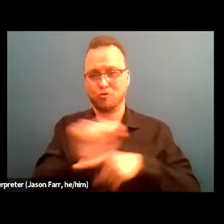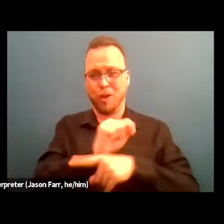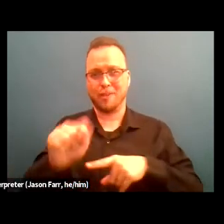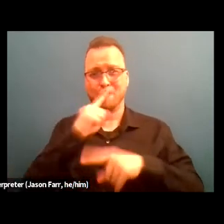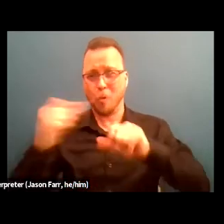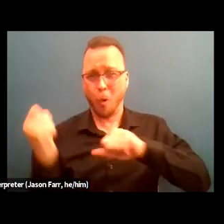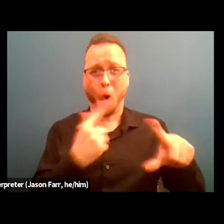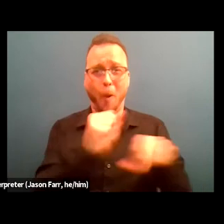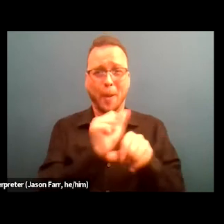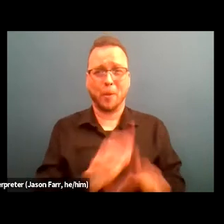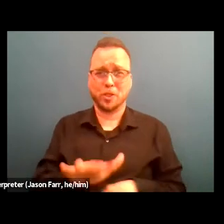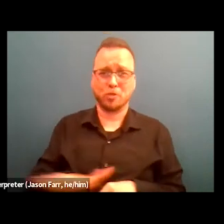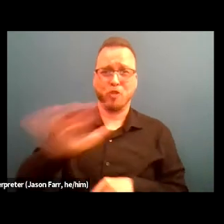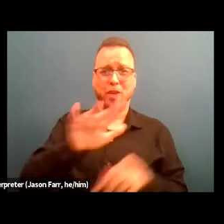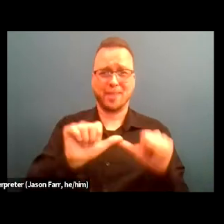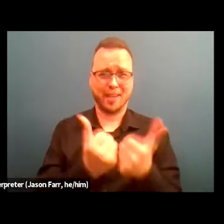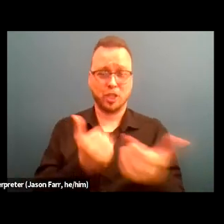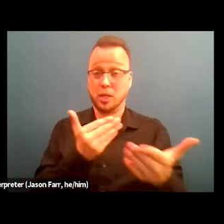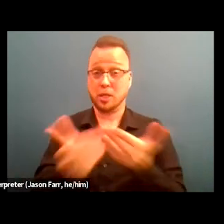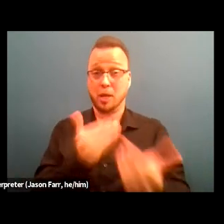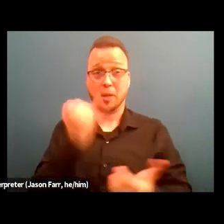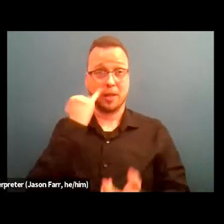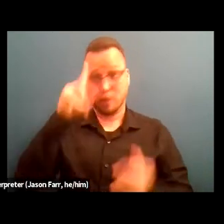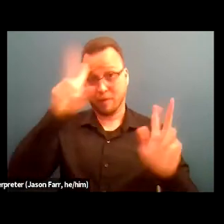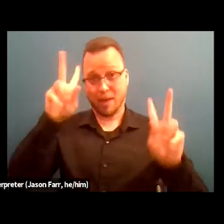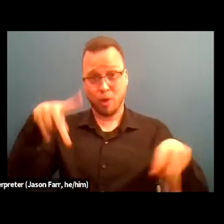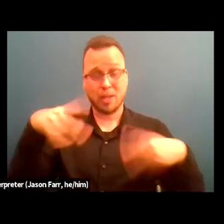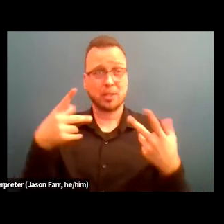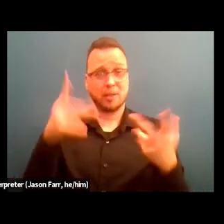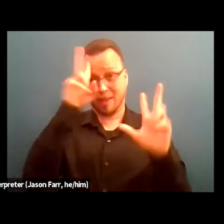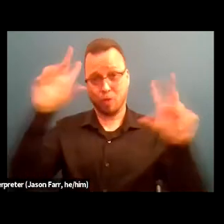from VPs to admin assistants, to our building porters,